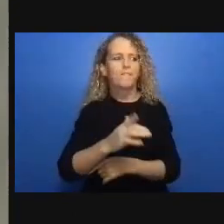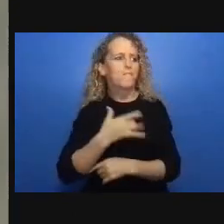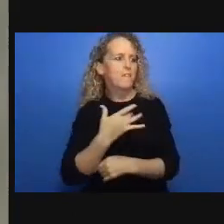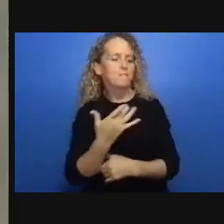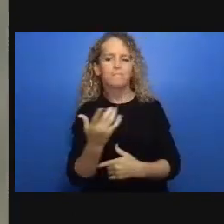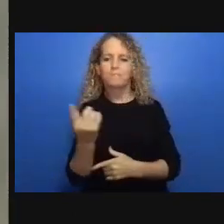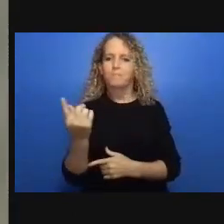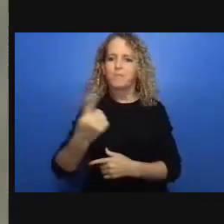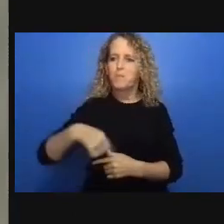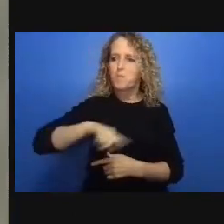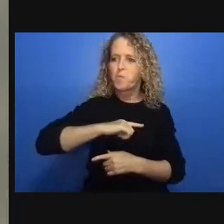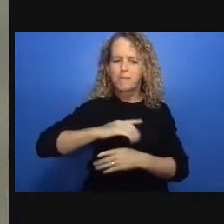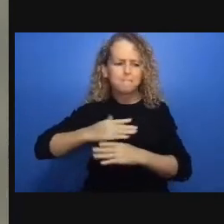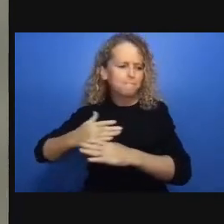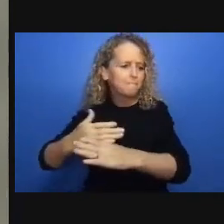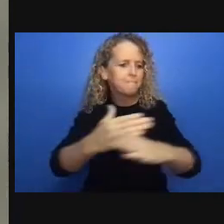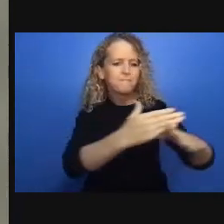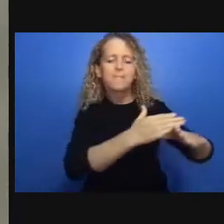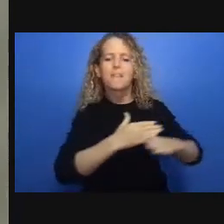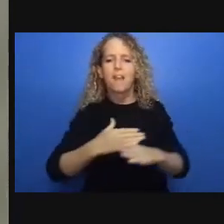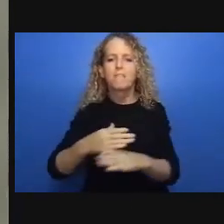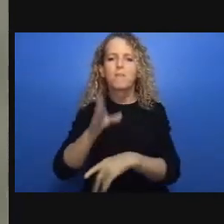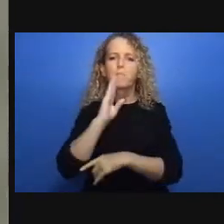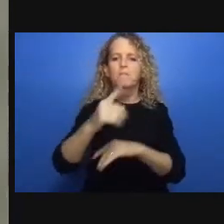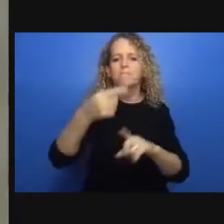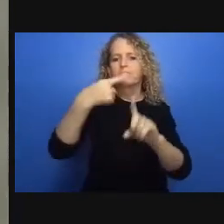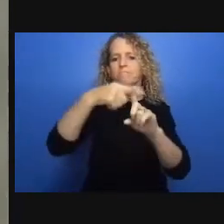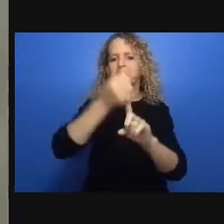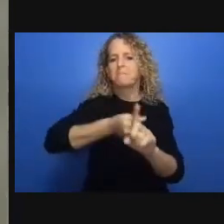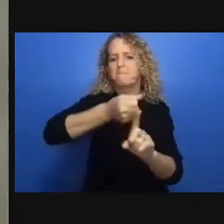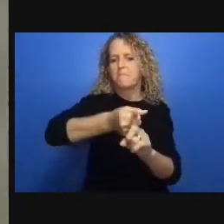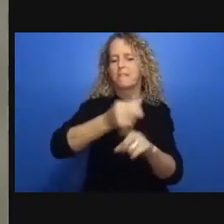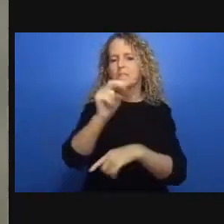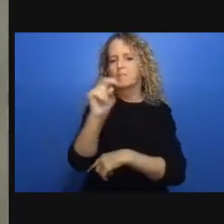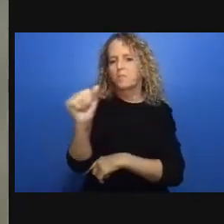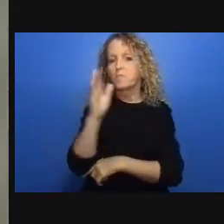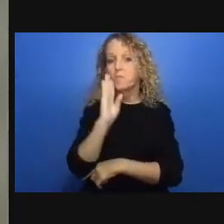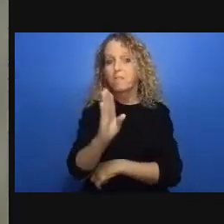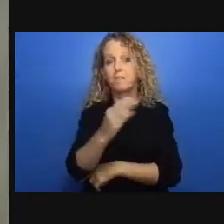people who are homeless people living in poverty people with mental disabilities or mental health